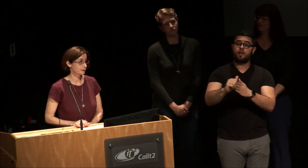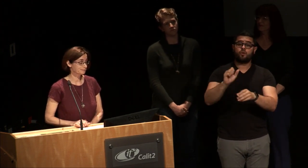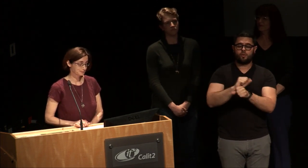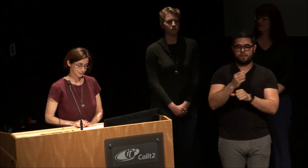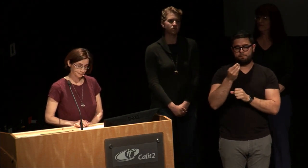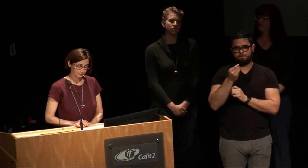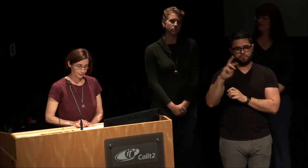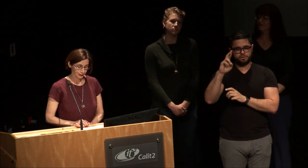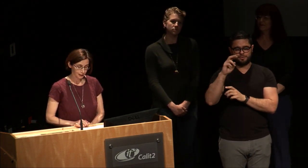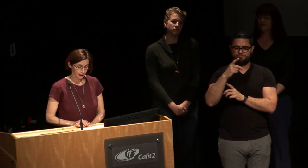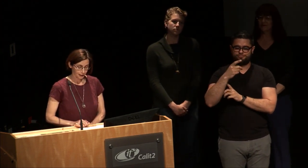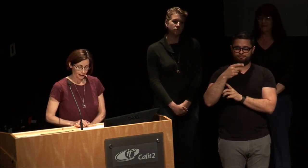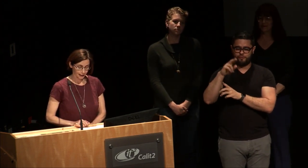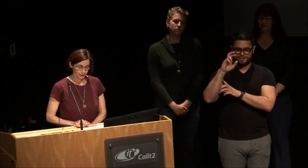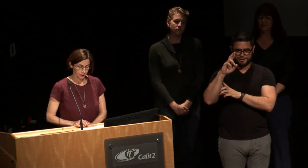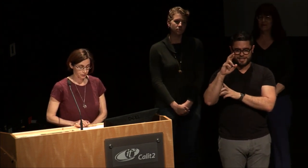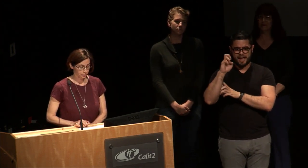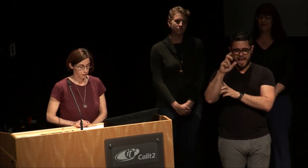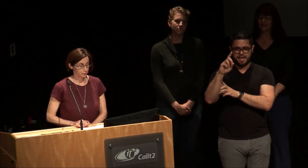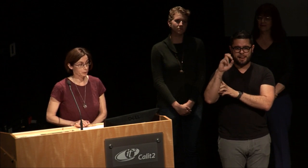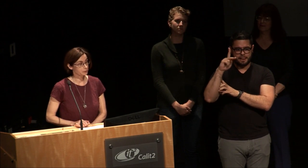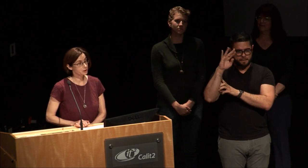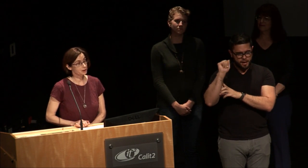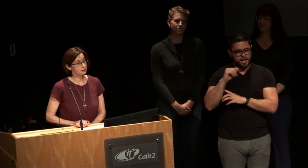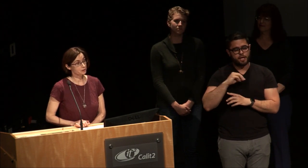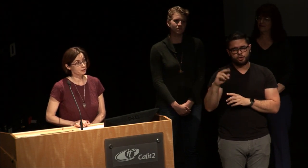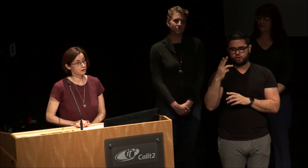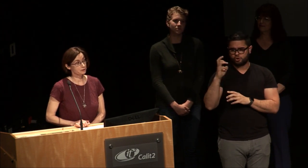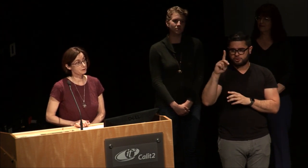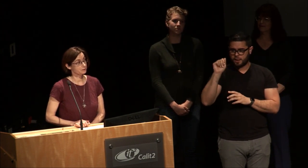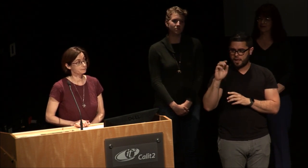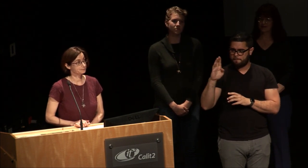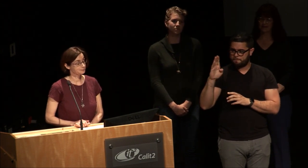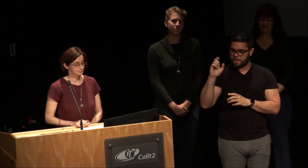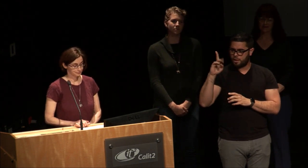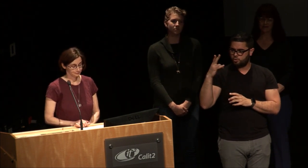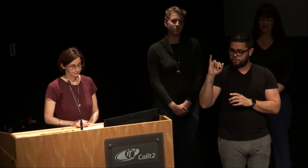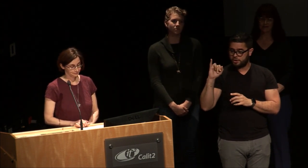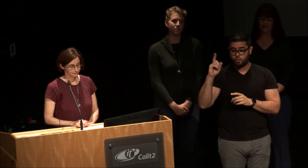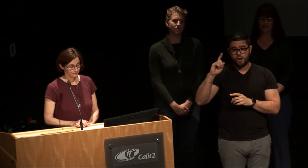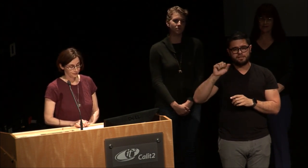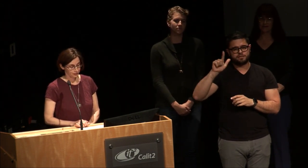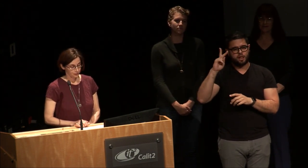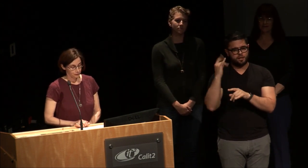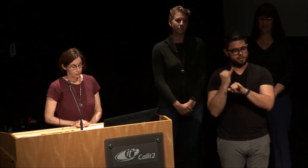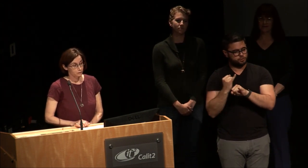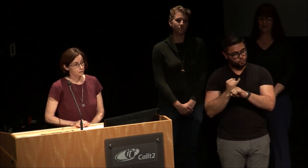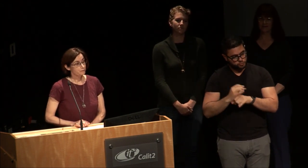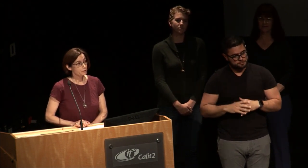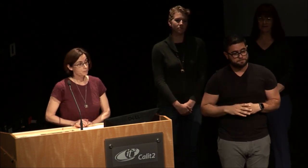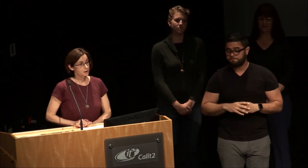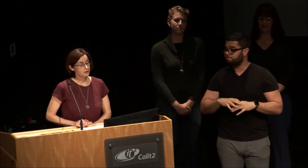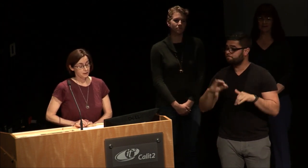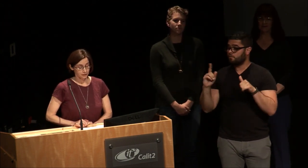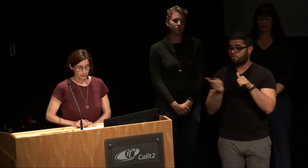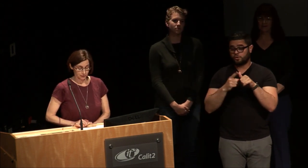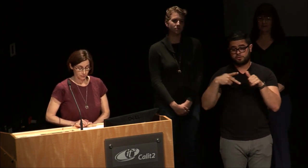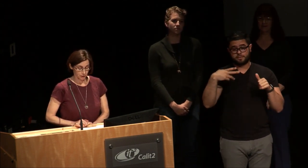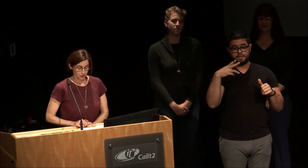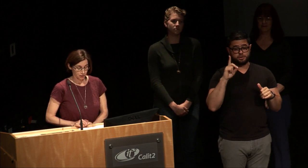and Dr. Ursula Bellugi at the Salk Institute. The first PhD dissertation on